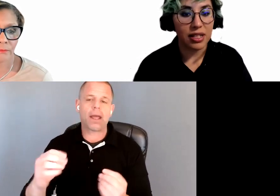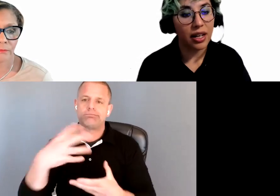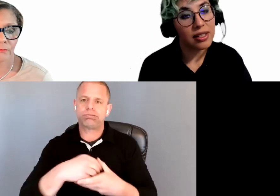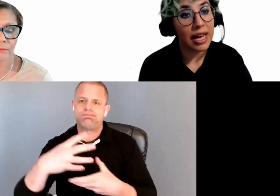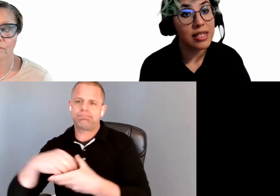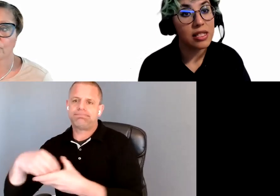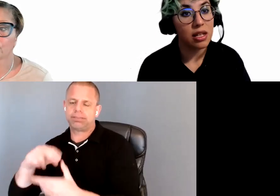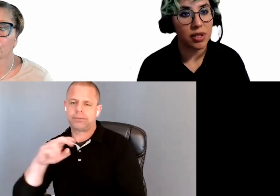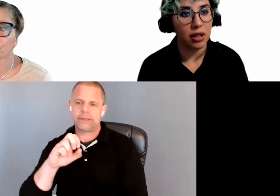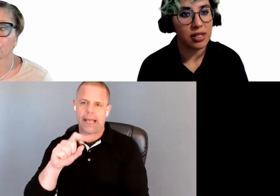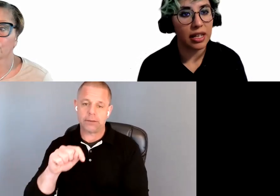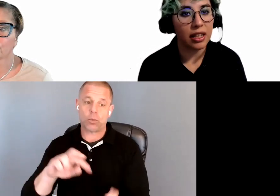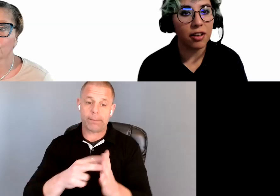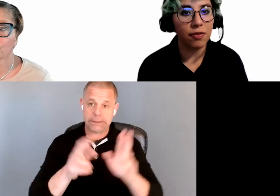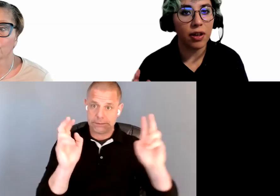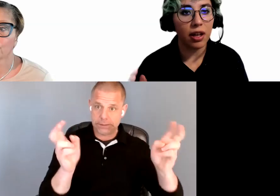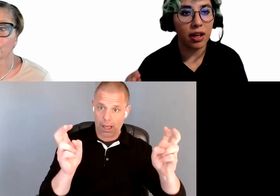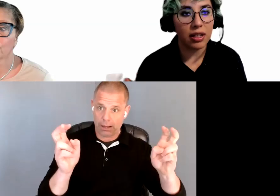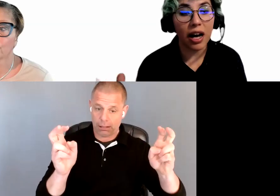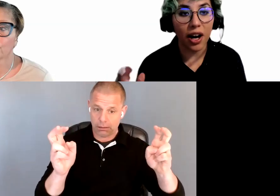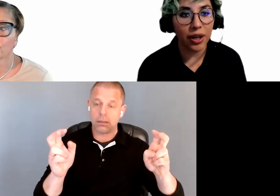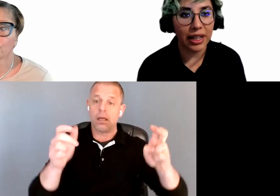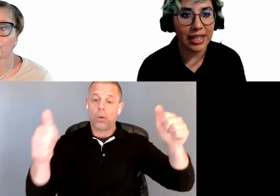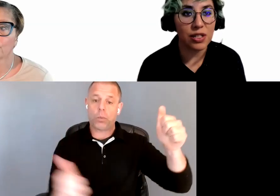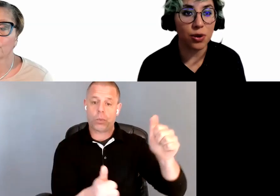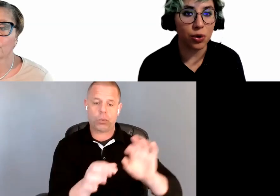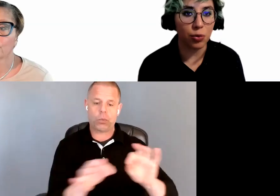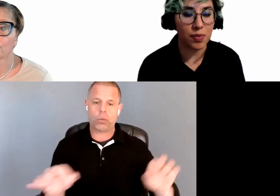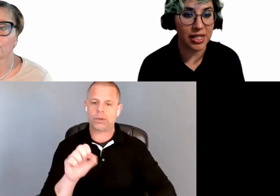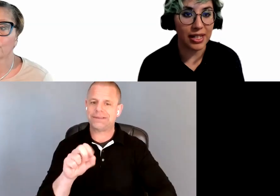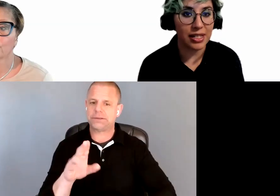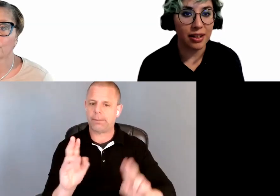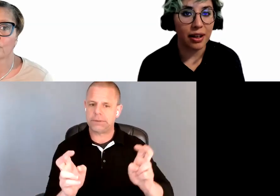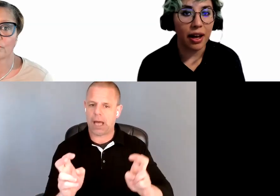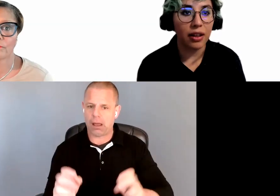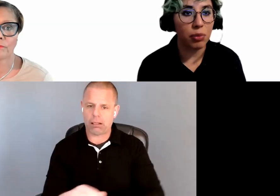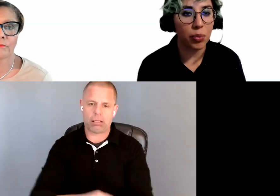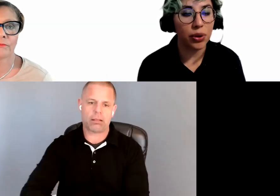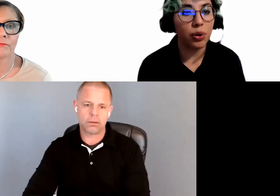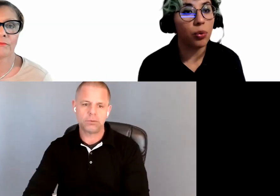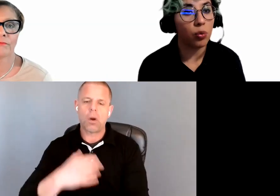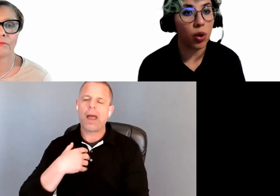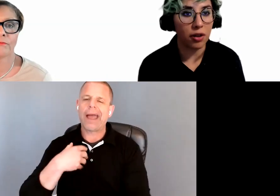They give hierarchies to your website and let people know what